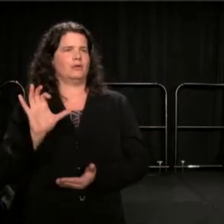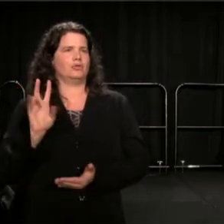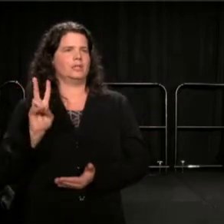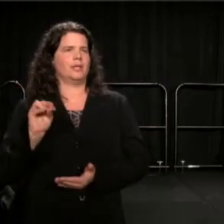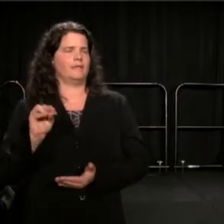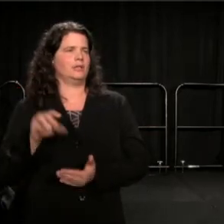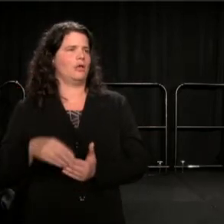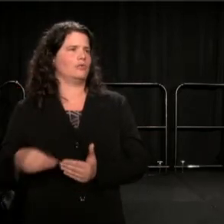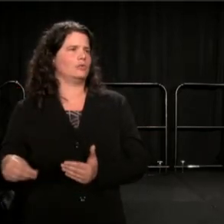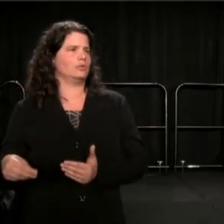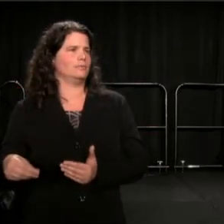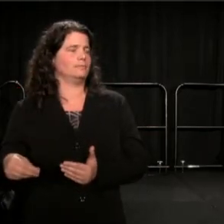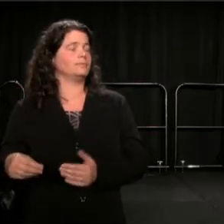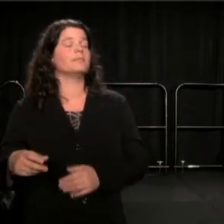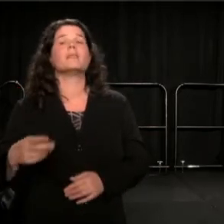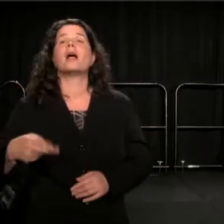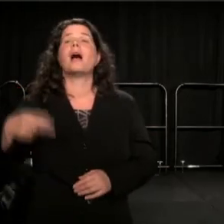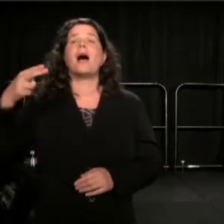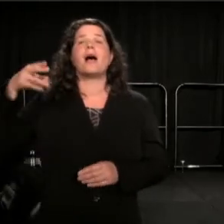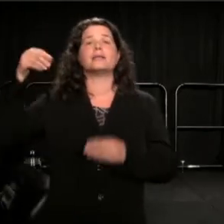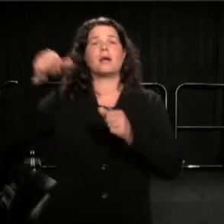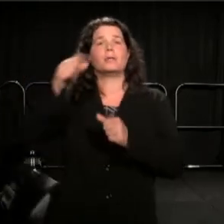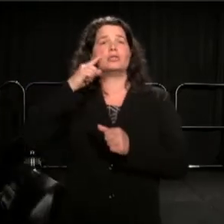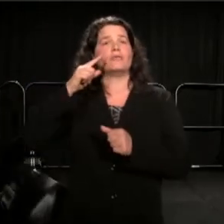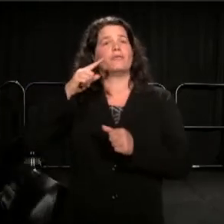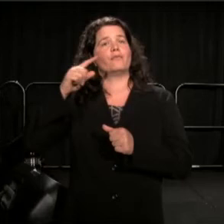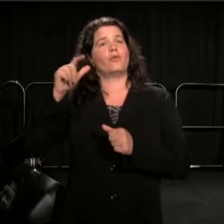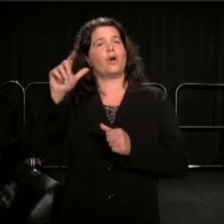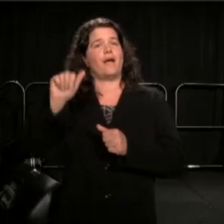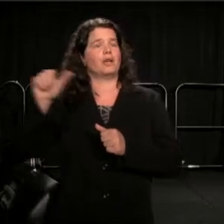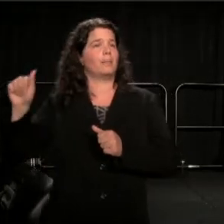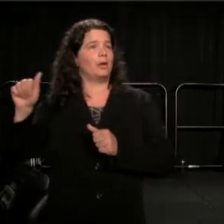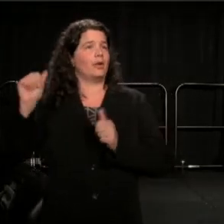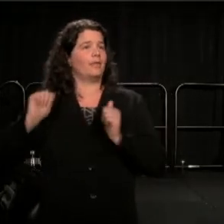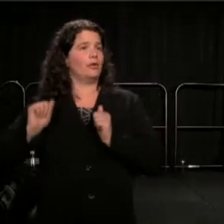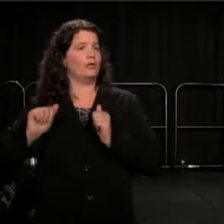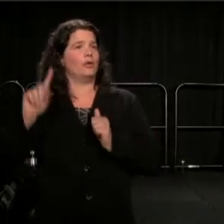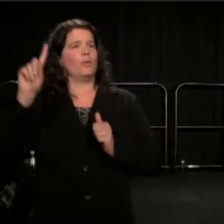The highest compensation in an African American theater is $110,000.